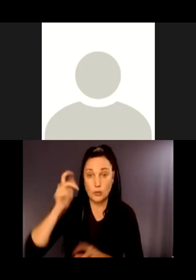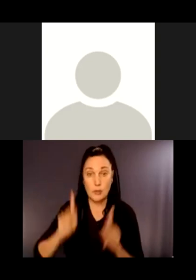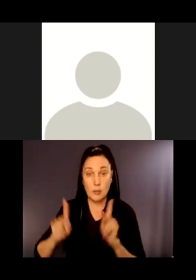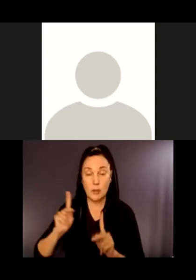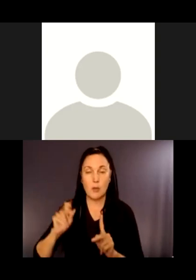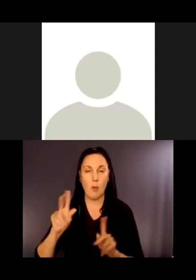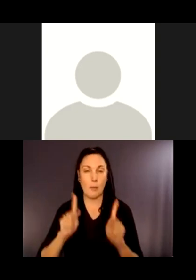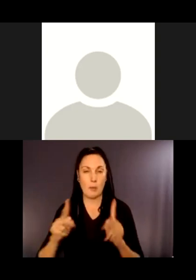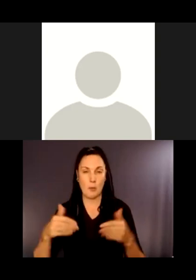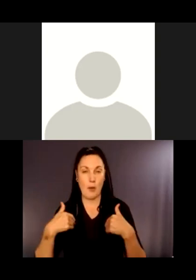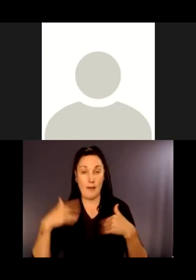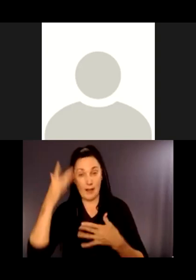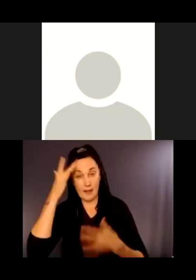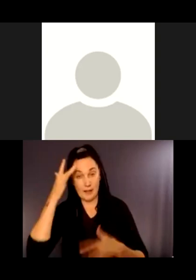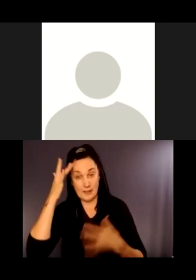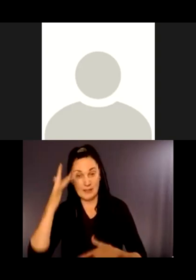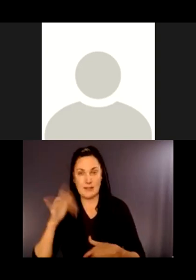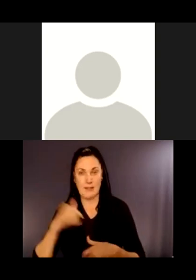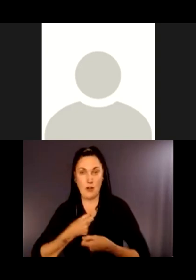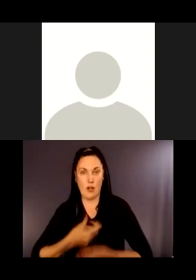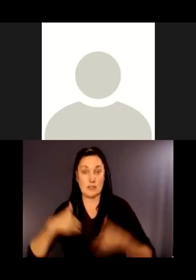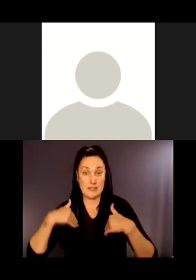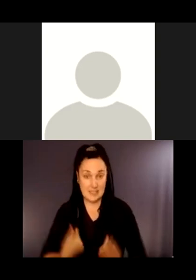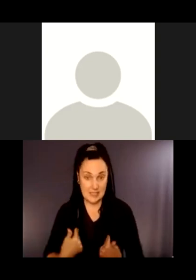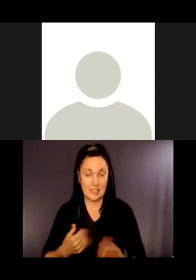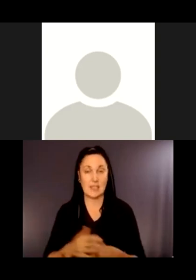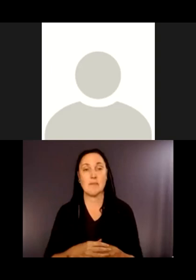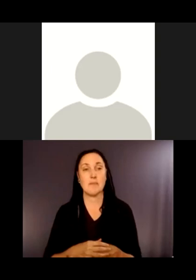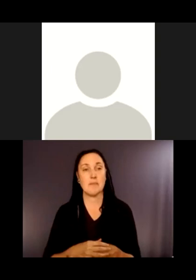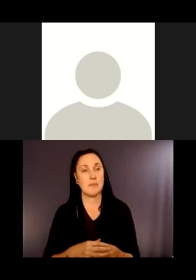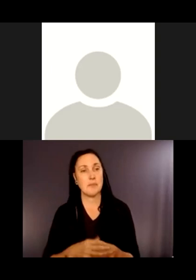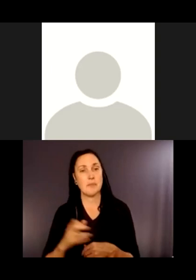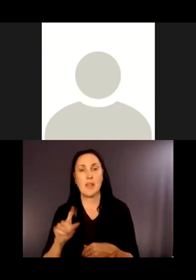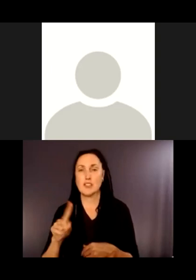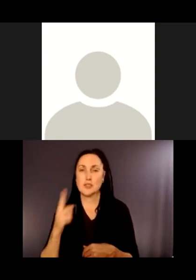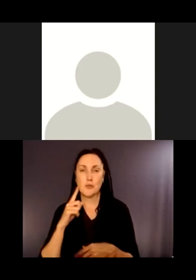illness or disabilities to relax and enjoy nature close to the trailhead.